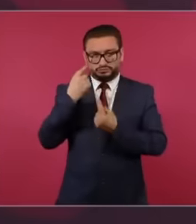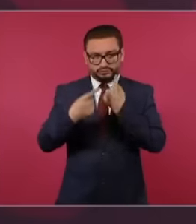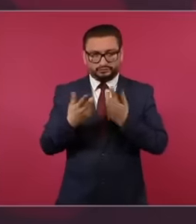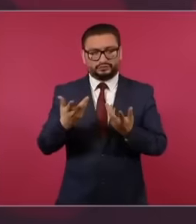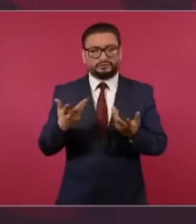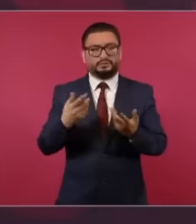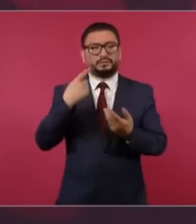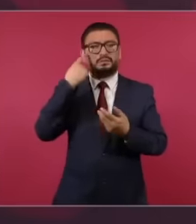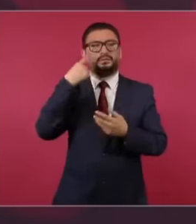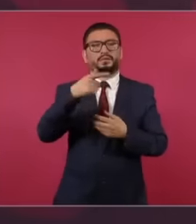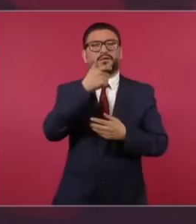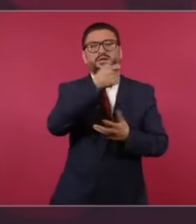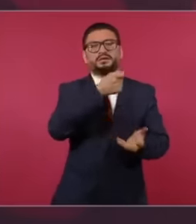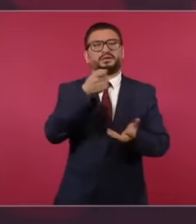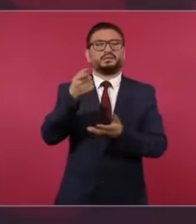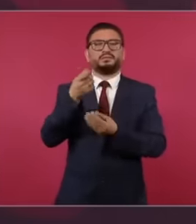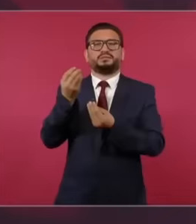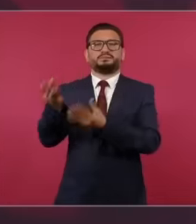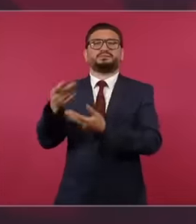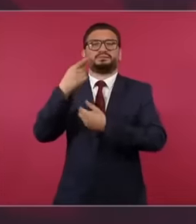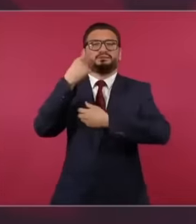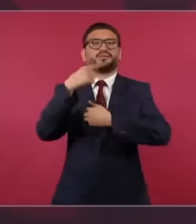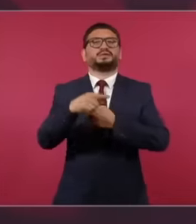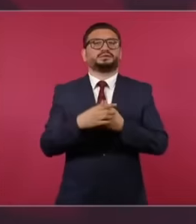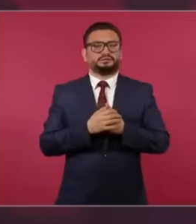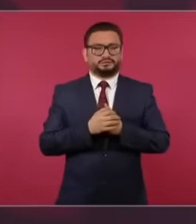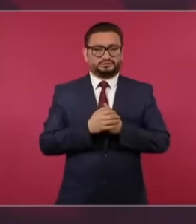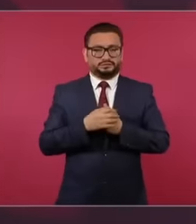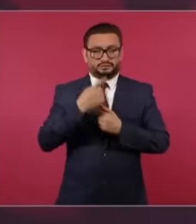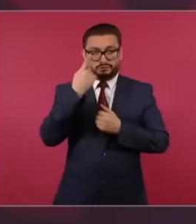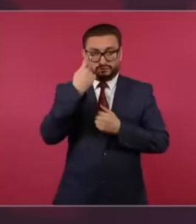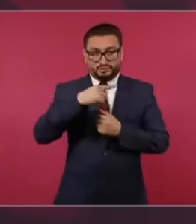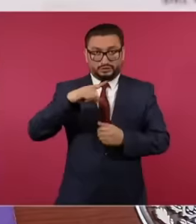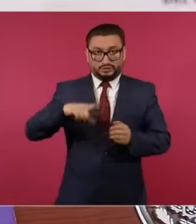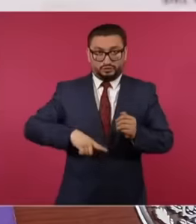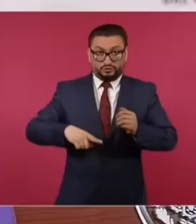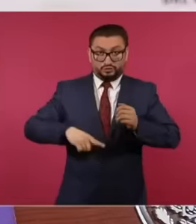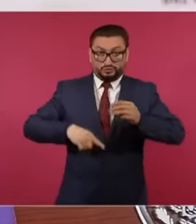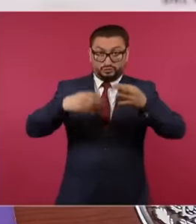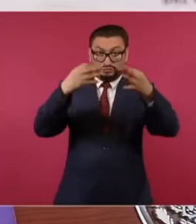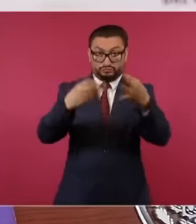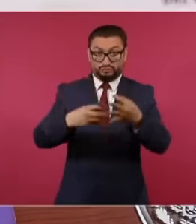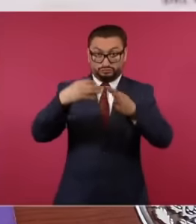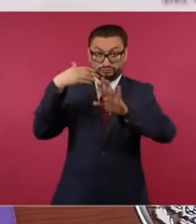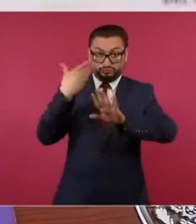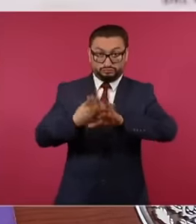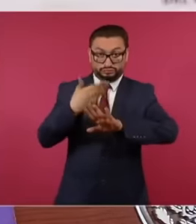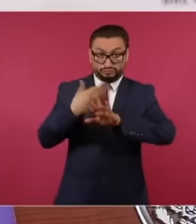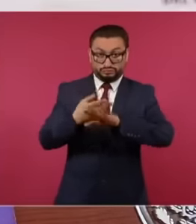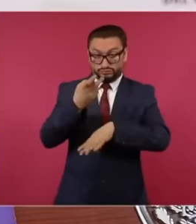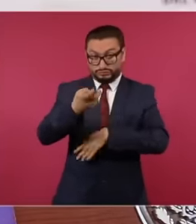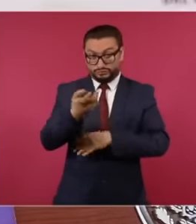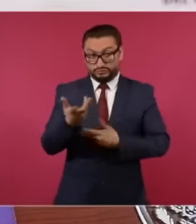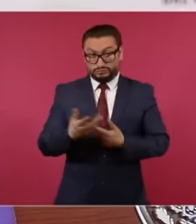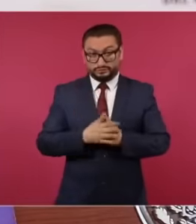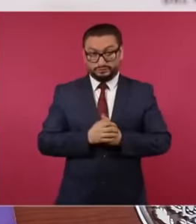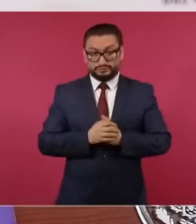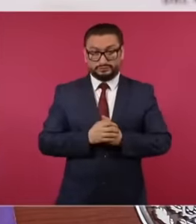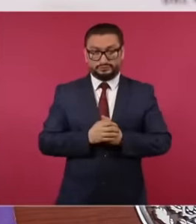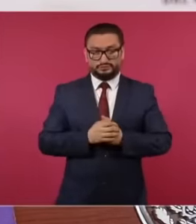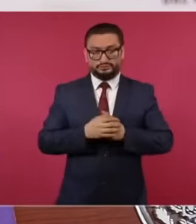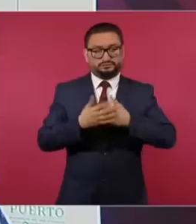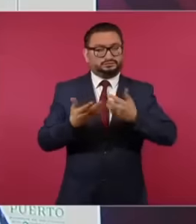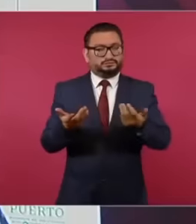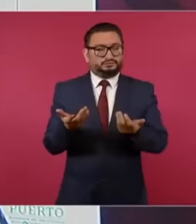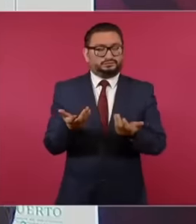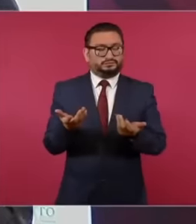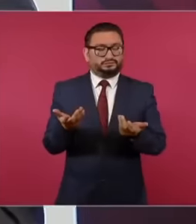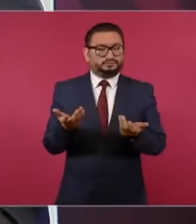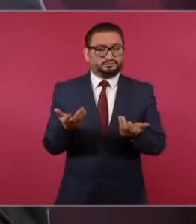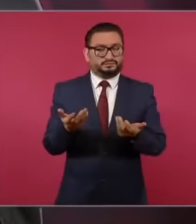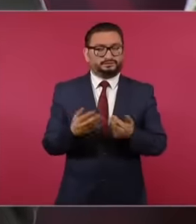do they give them money to attack a legitimately constituted legal government? So what is the